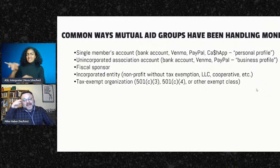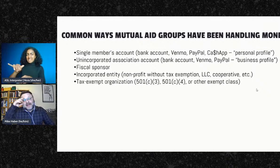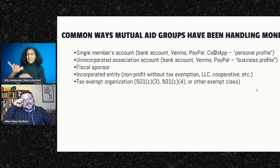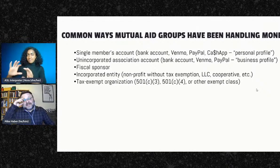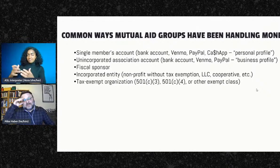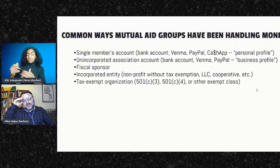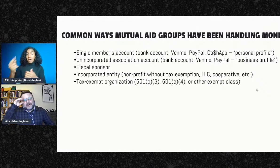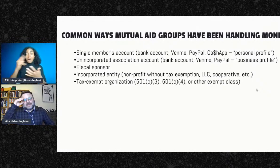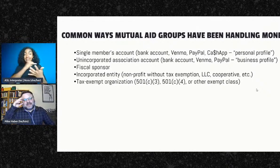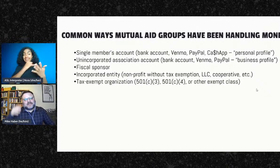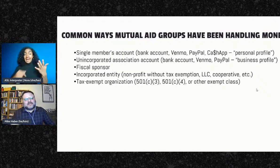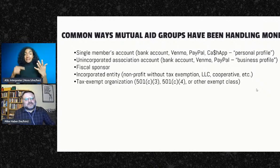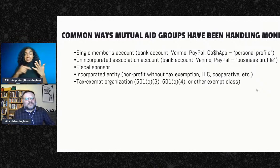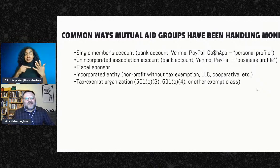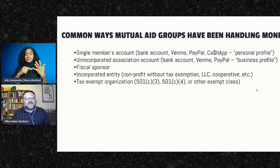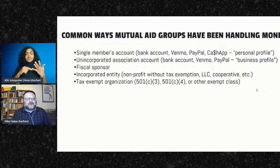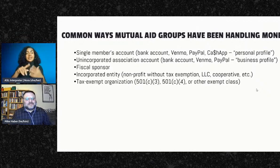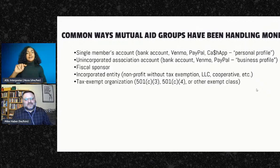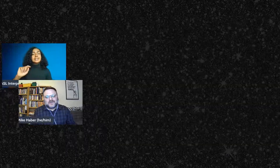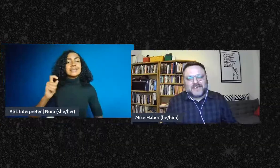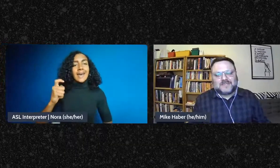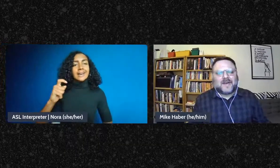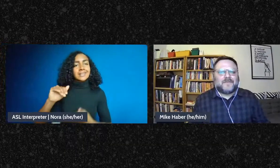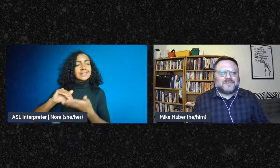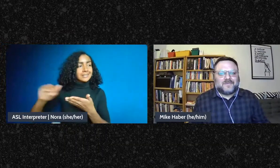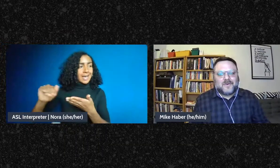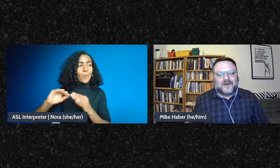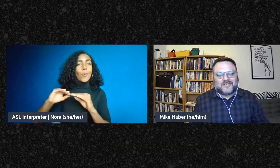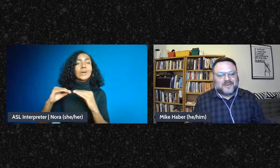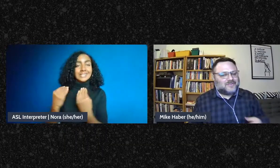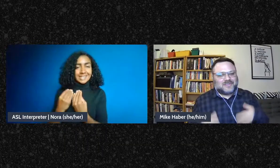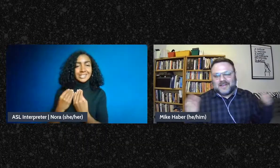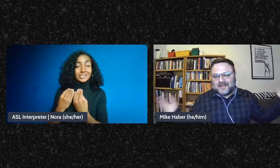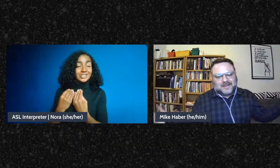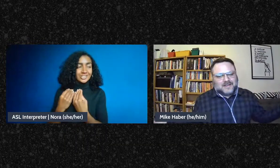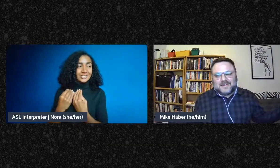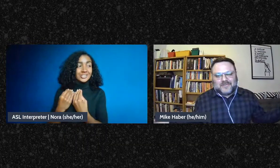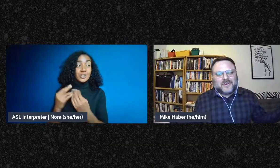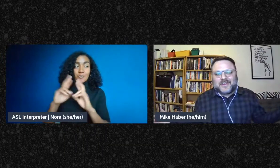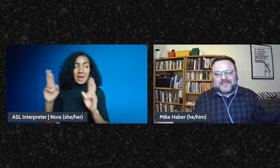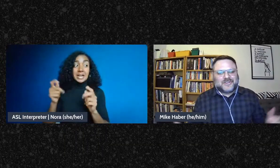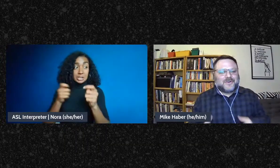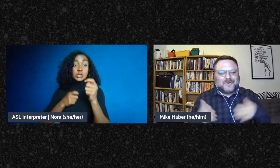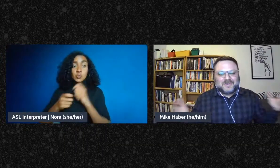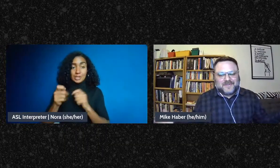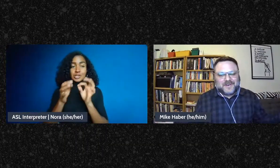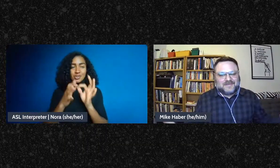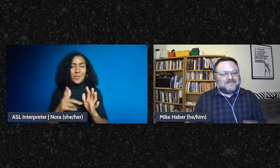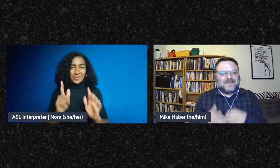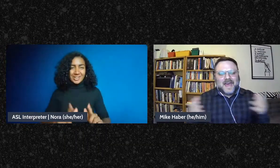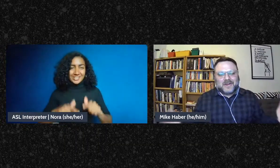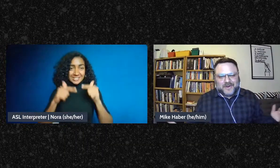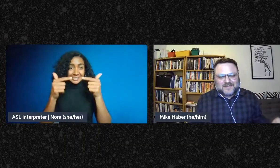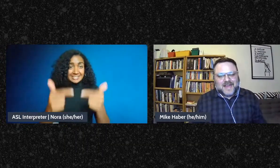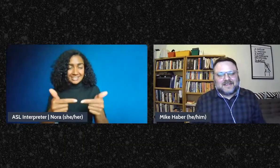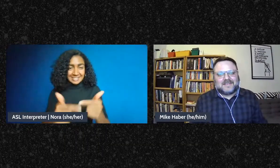are tax-exempt organizations 501 c 3s 501c4s, there's 30 or so different categories of tax